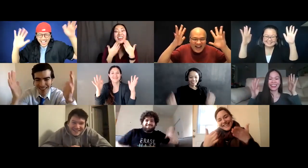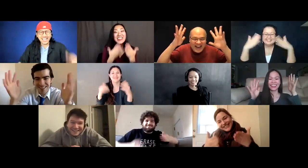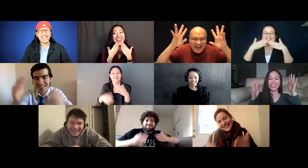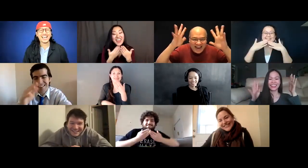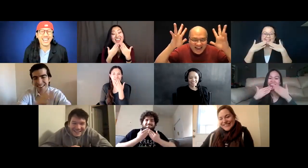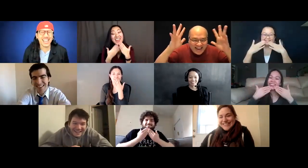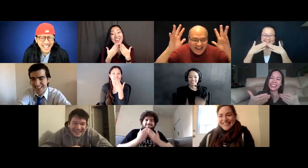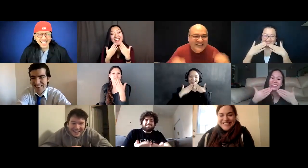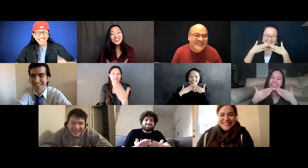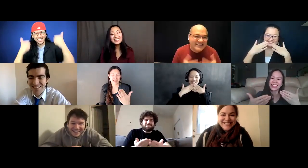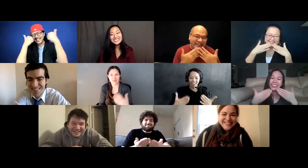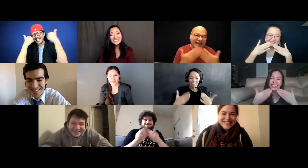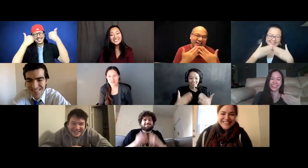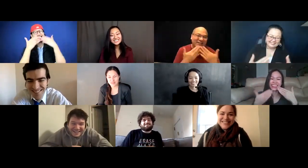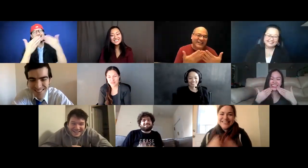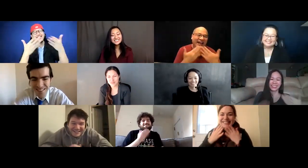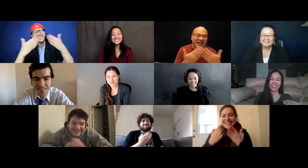Thank you!